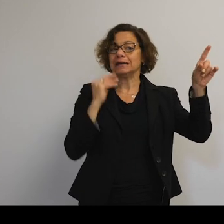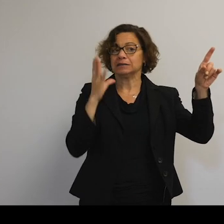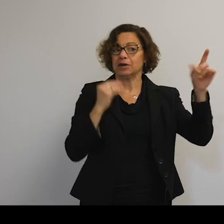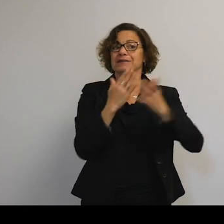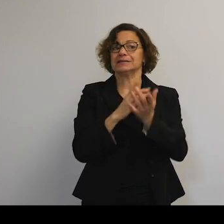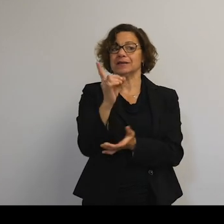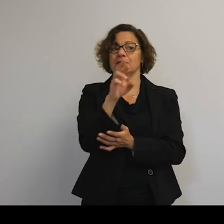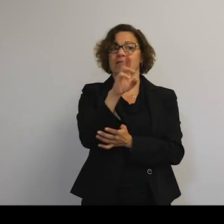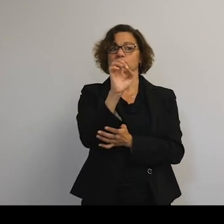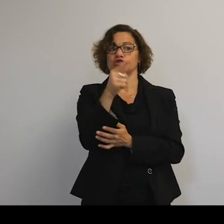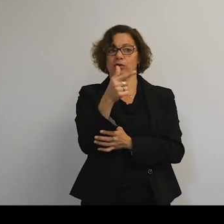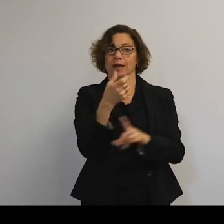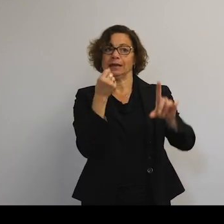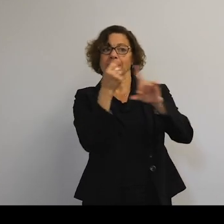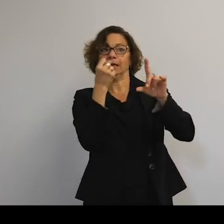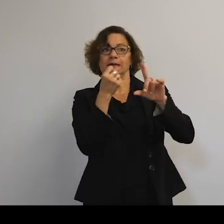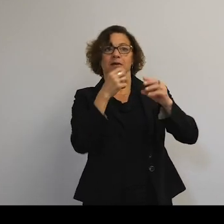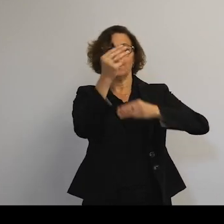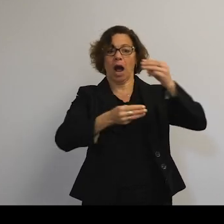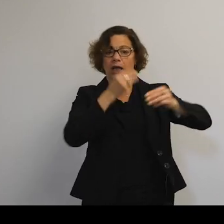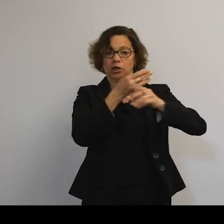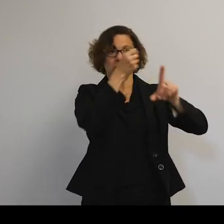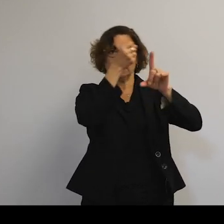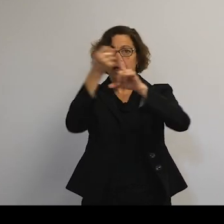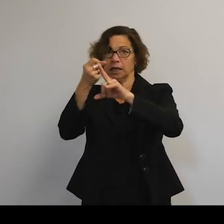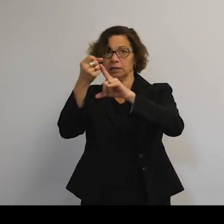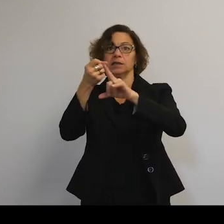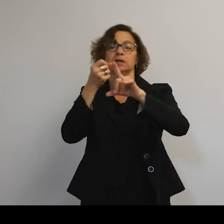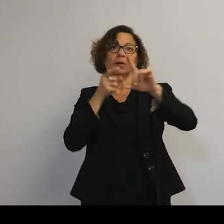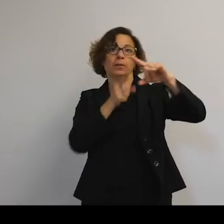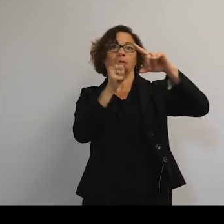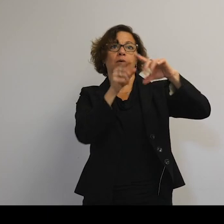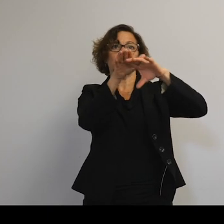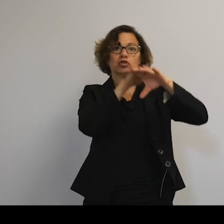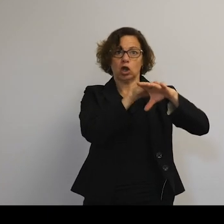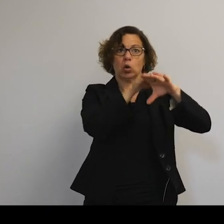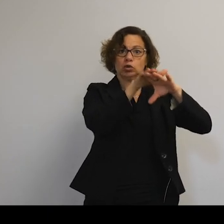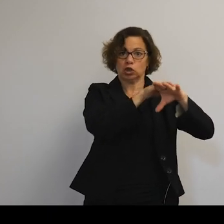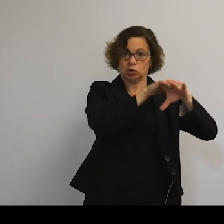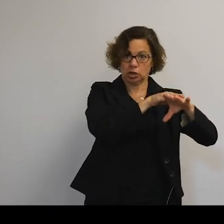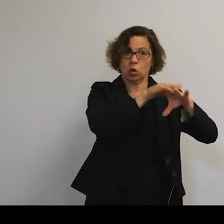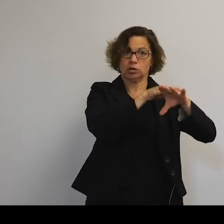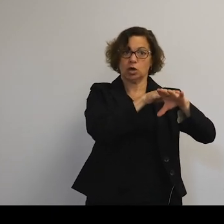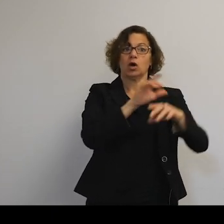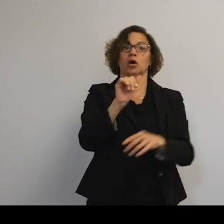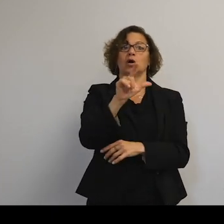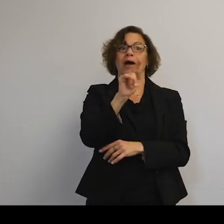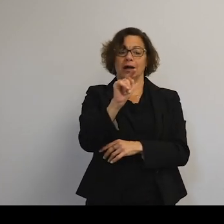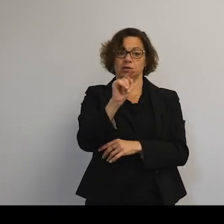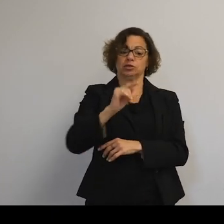When they hit molecules of the atmosphere, it slows them down. This slowing down means the altitude of the object falls,